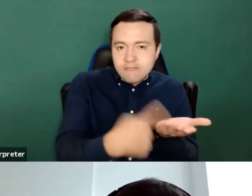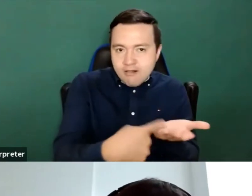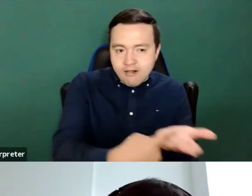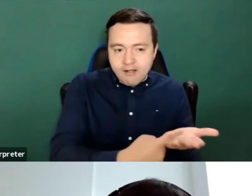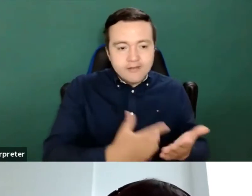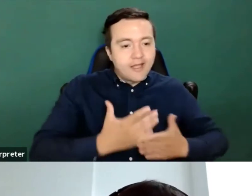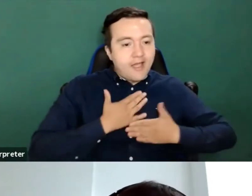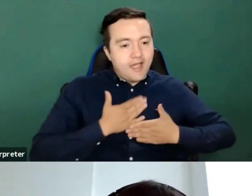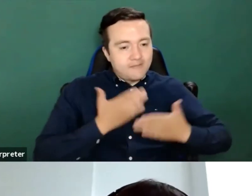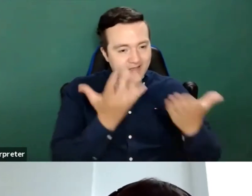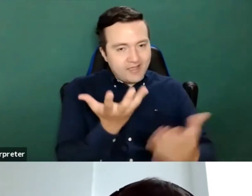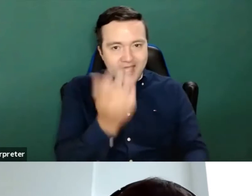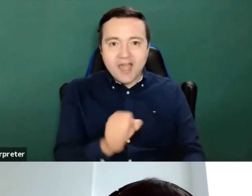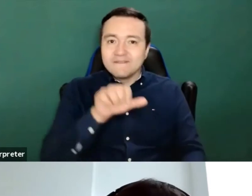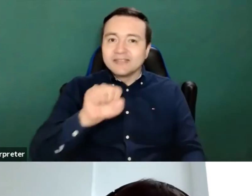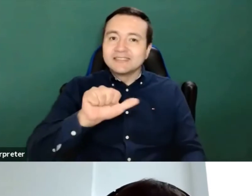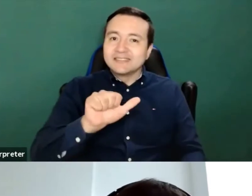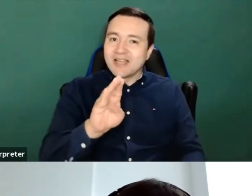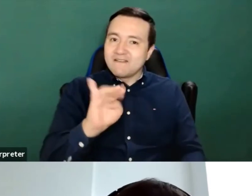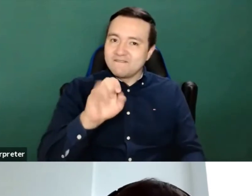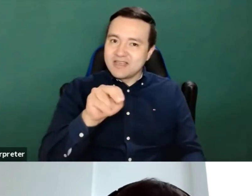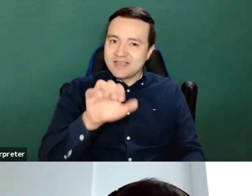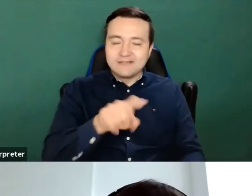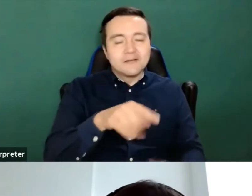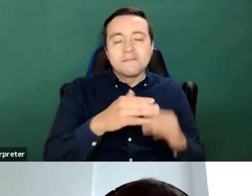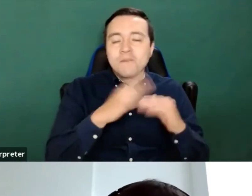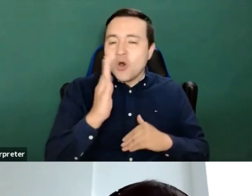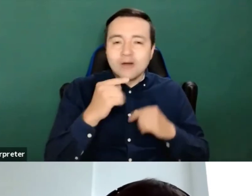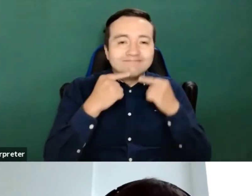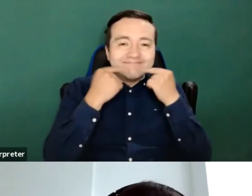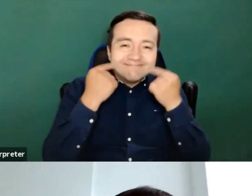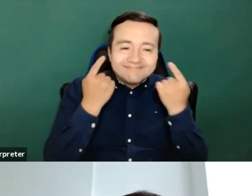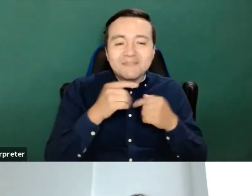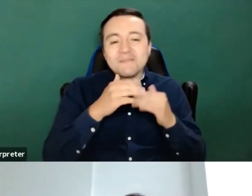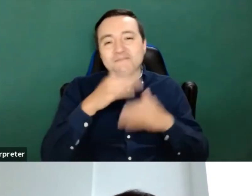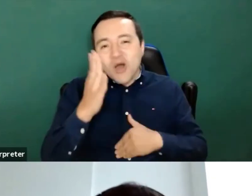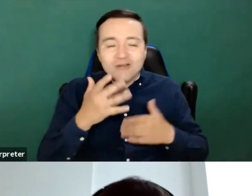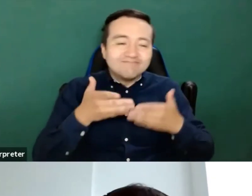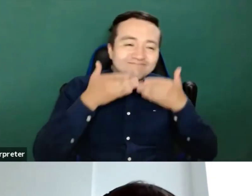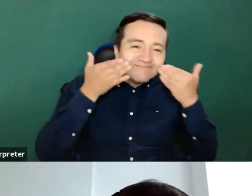Sabine onboard she's the most smiling and nice person in accessibility ever born I think